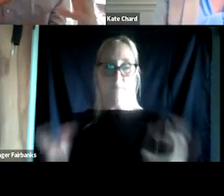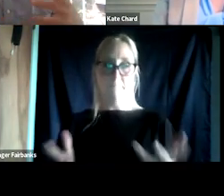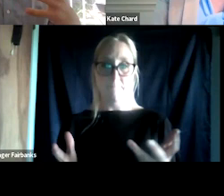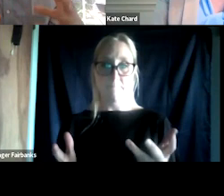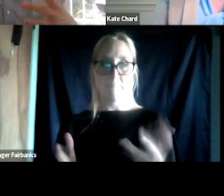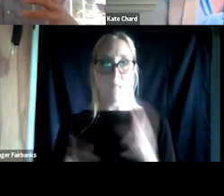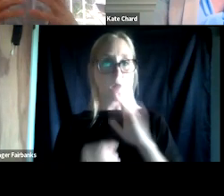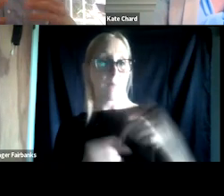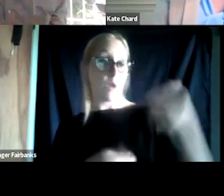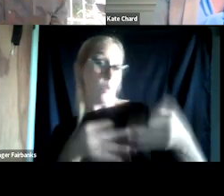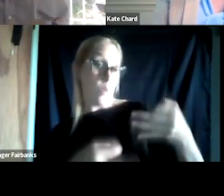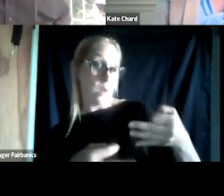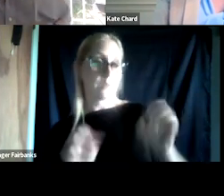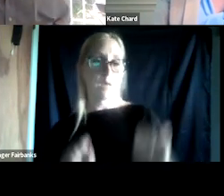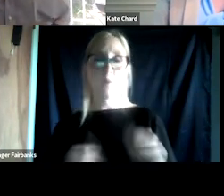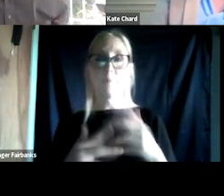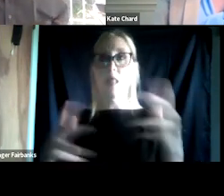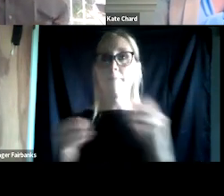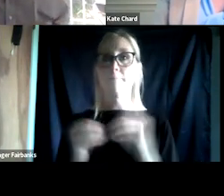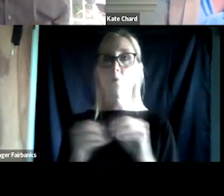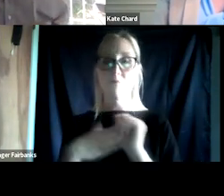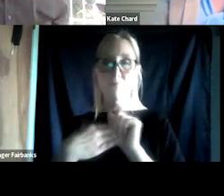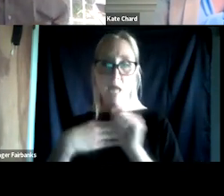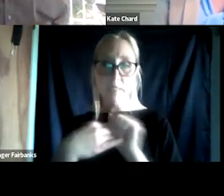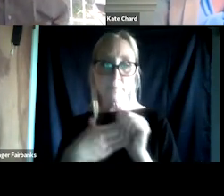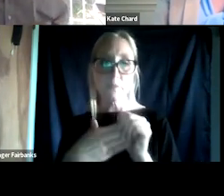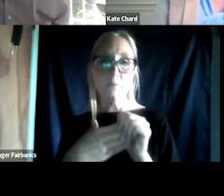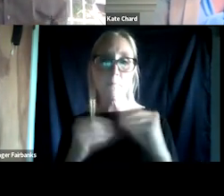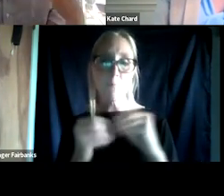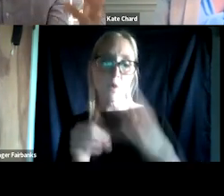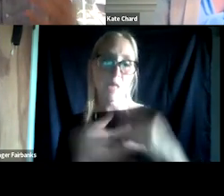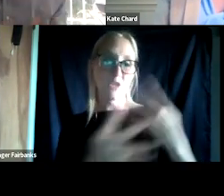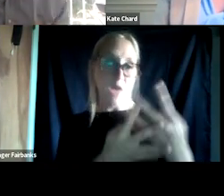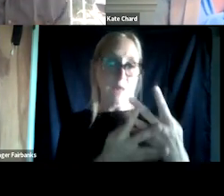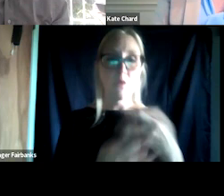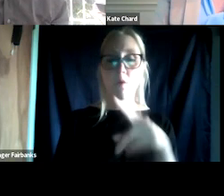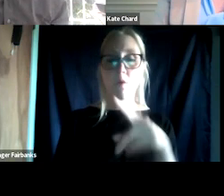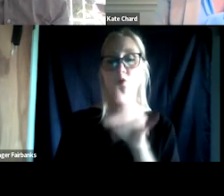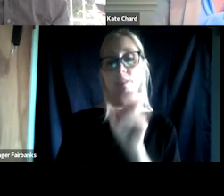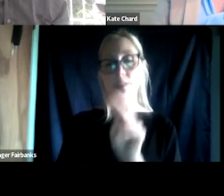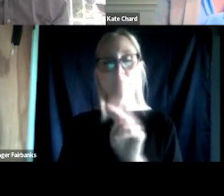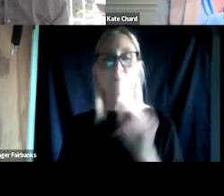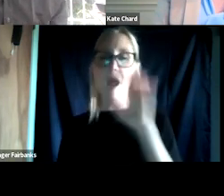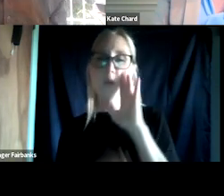again, that can be a lot more flexible in some ways than say a jail or prison settings. And I know I saw some folks saying that are coming